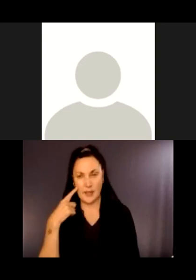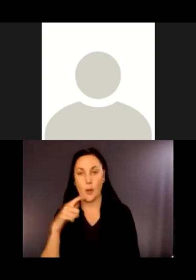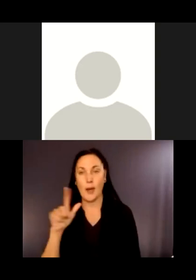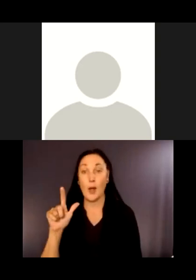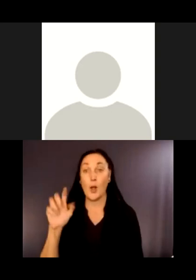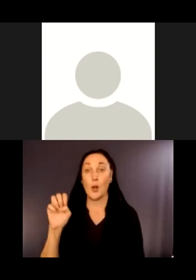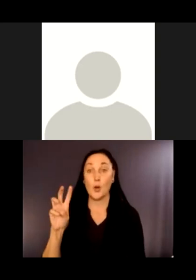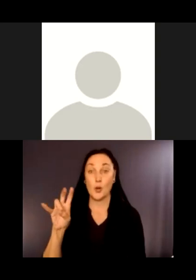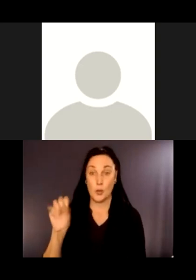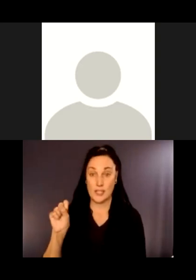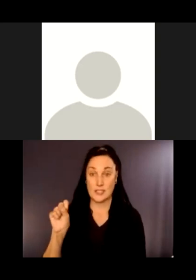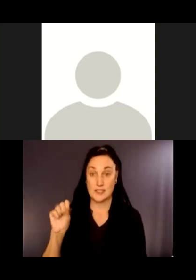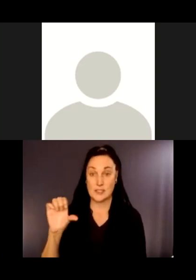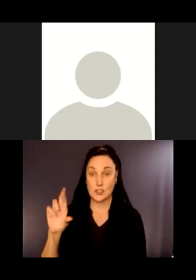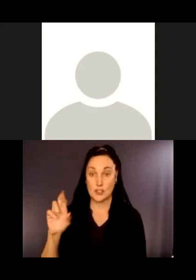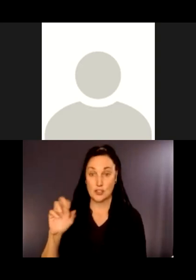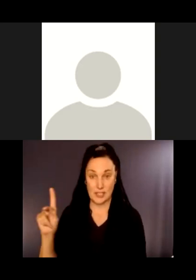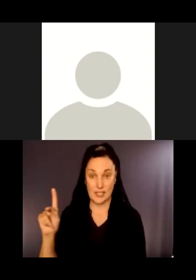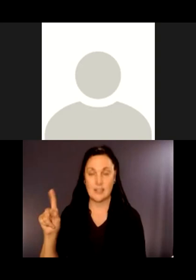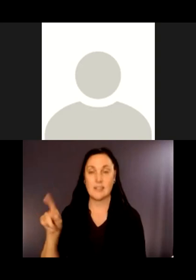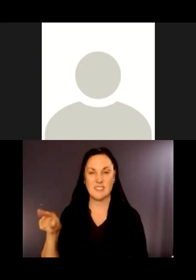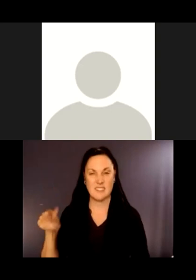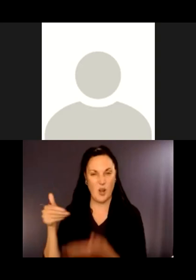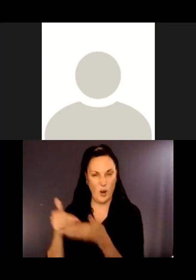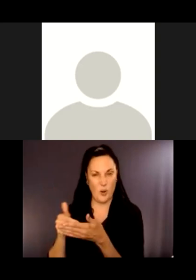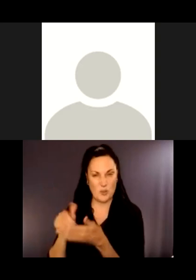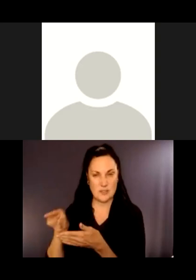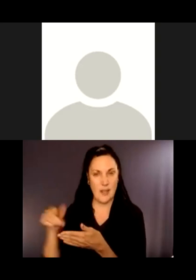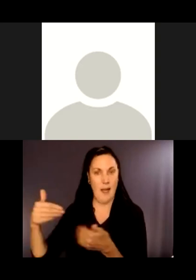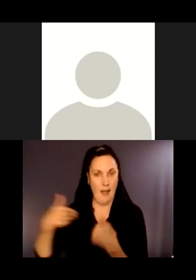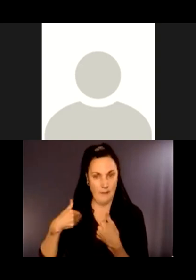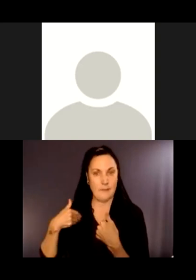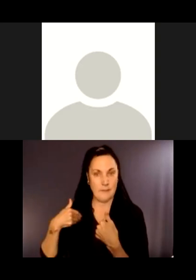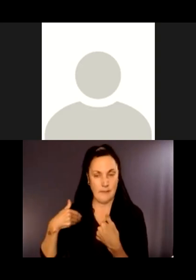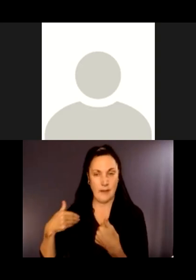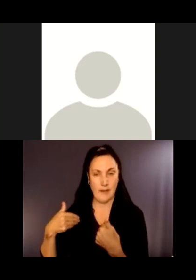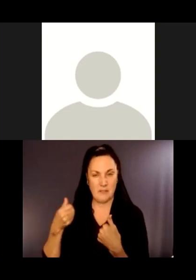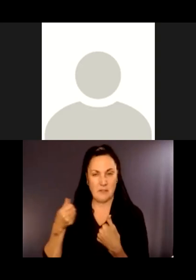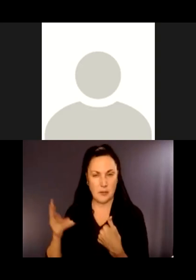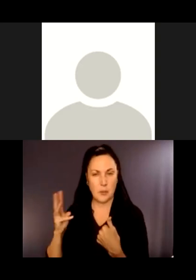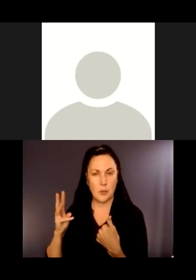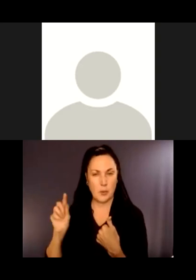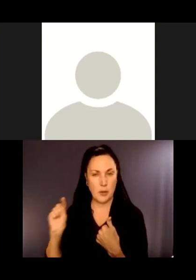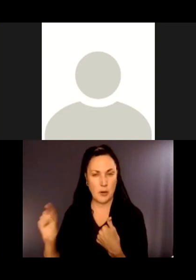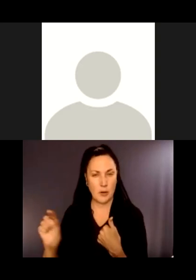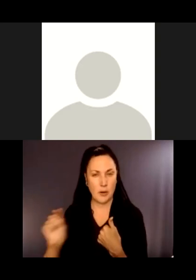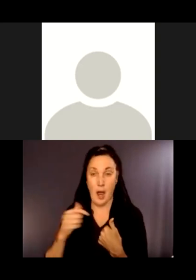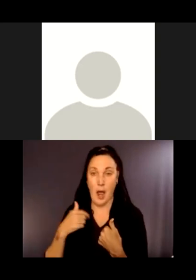Lewis Creek is near there. I know they've got a number of -- like I've picked up